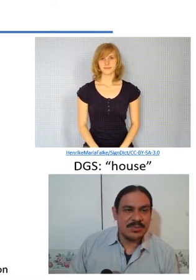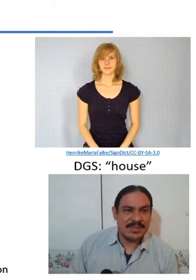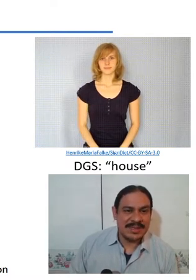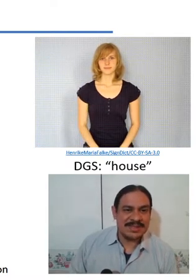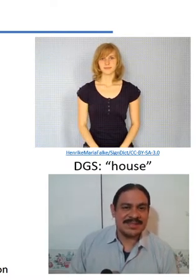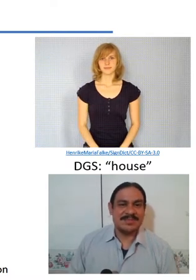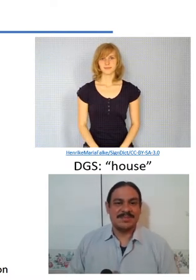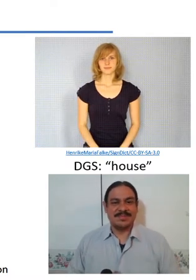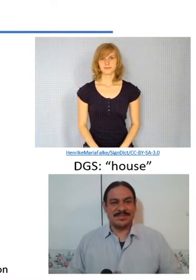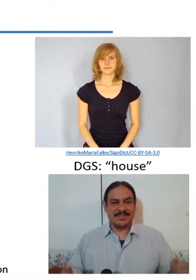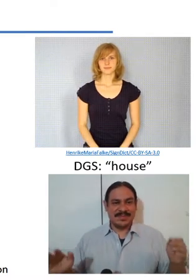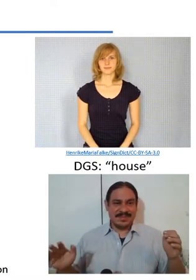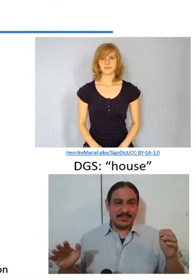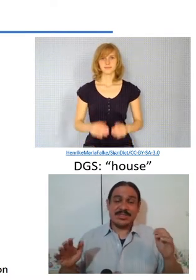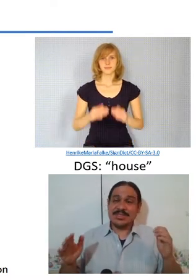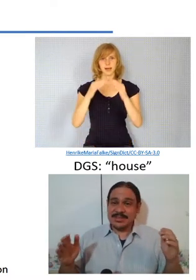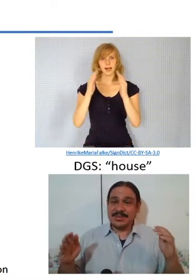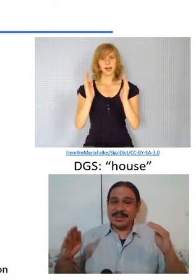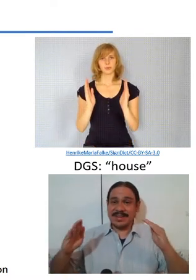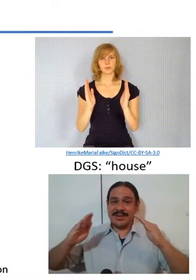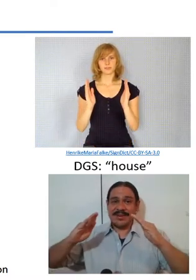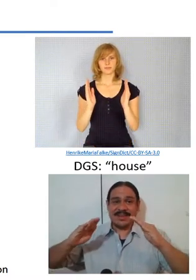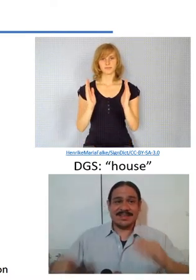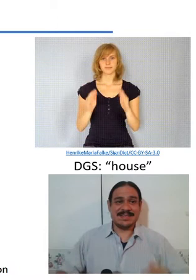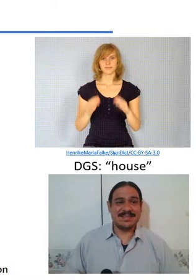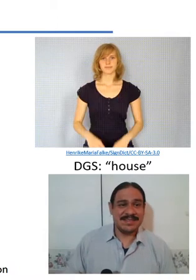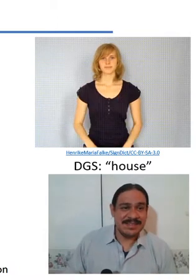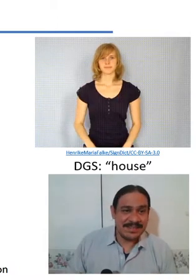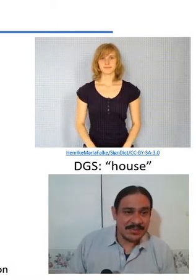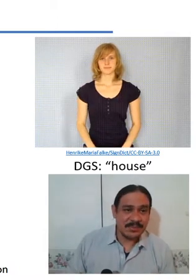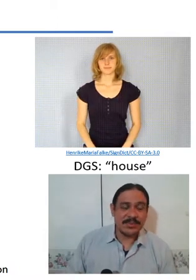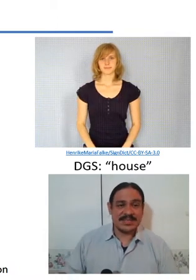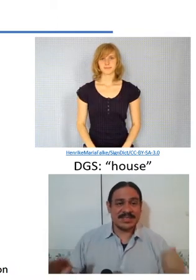fingers pointing forward so that's the direction and this